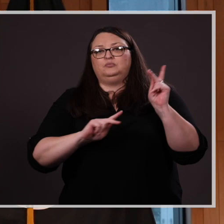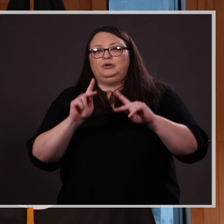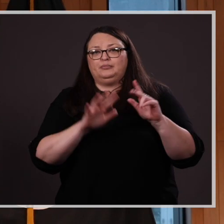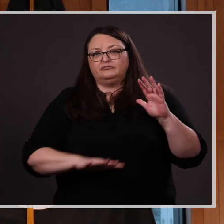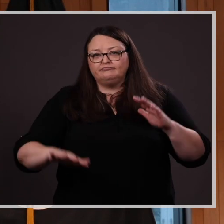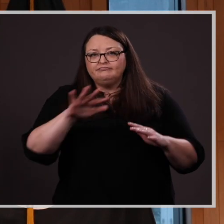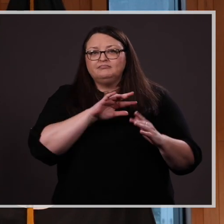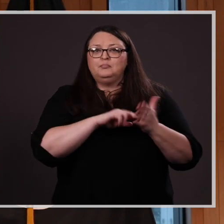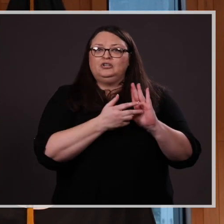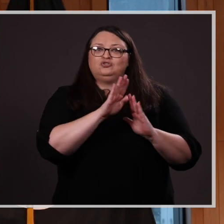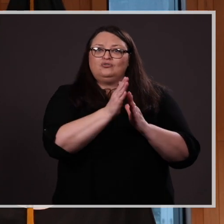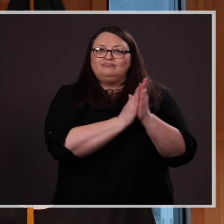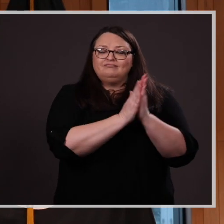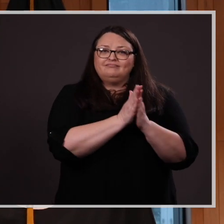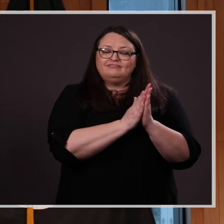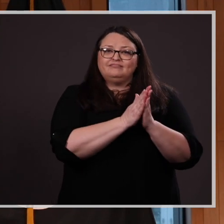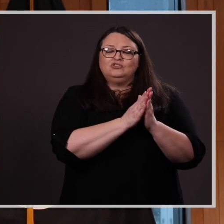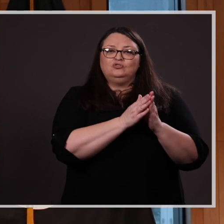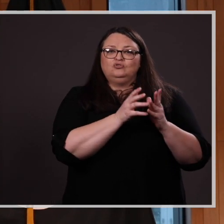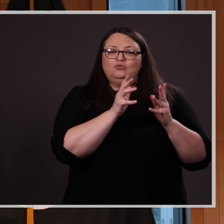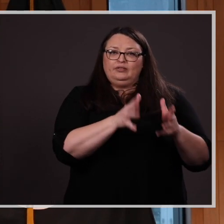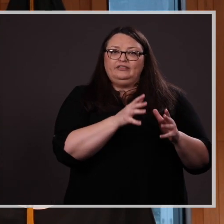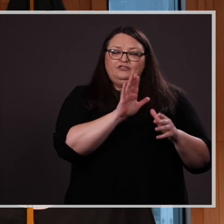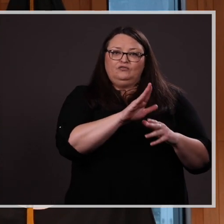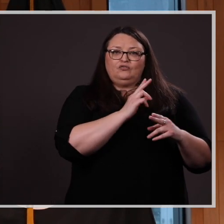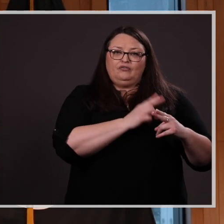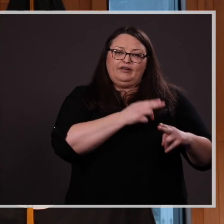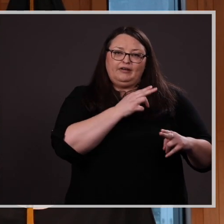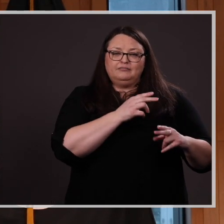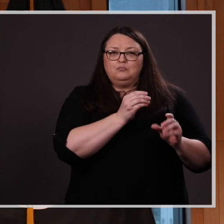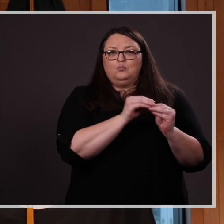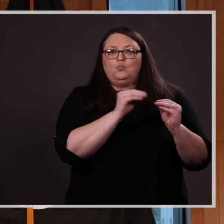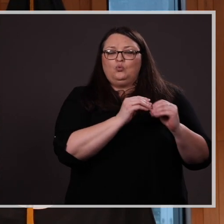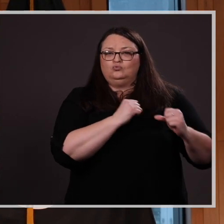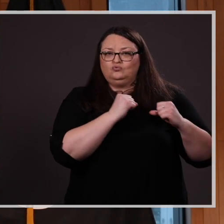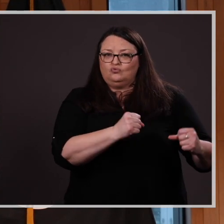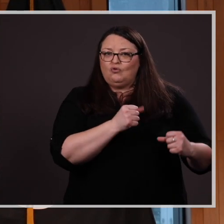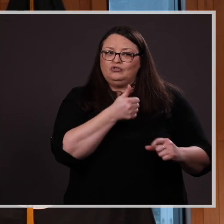to leave a mark even stronger. She clearly embodies all that it is to be